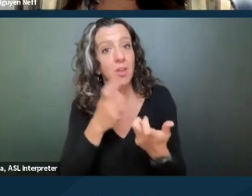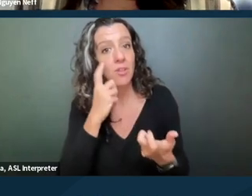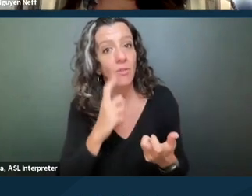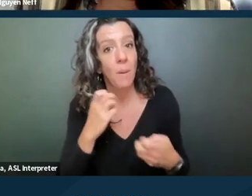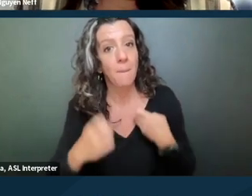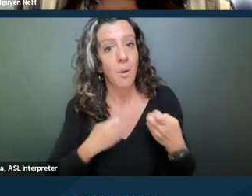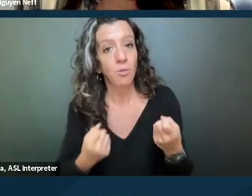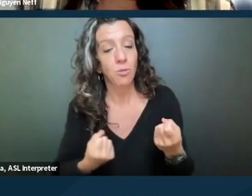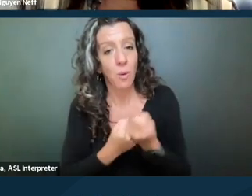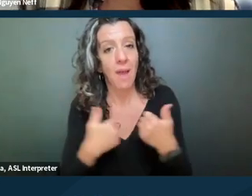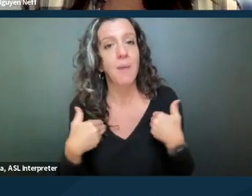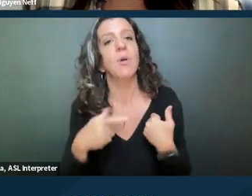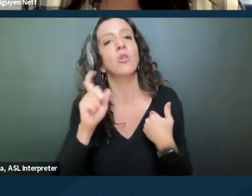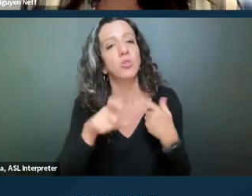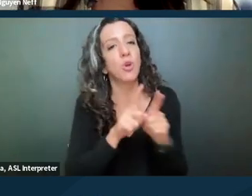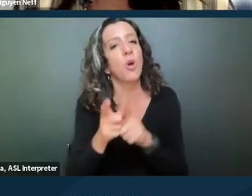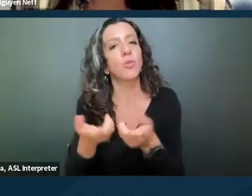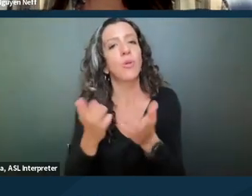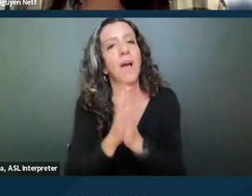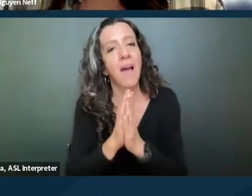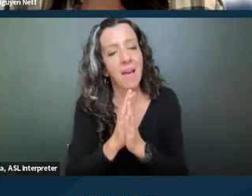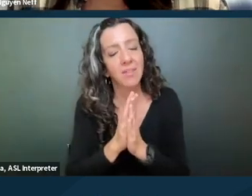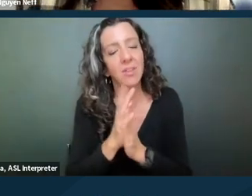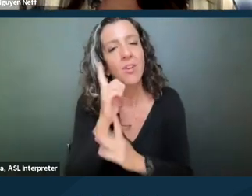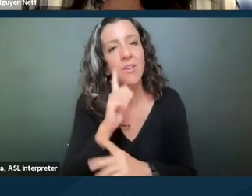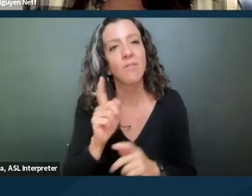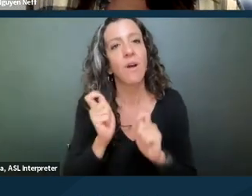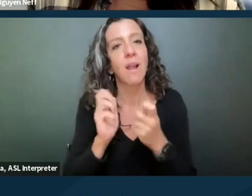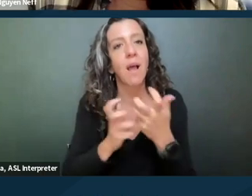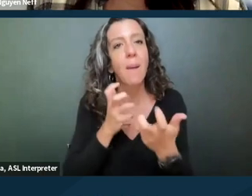for an accommodation to rescind any notice to perform covenants or quit,